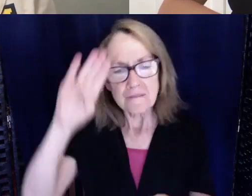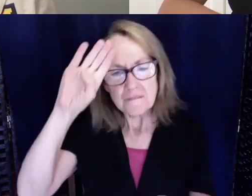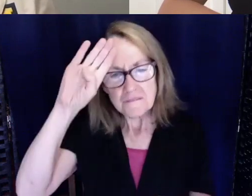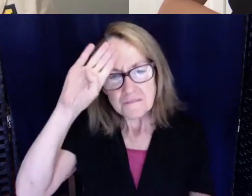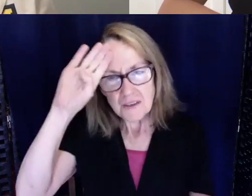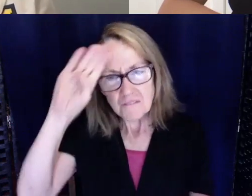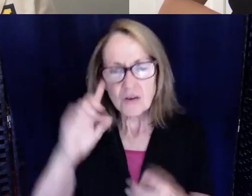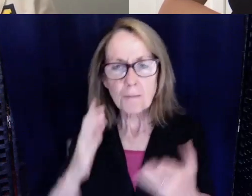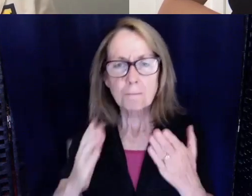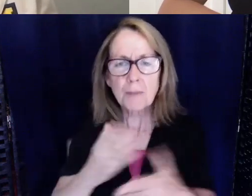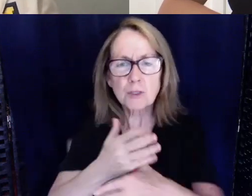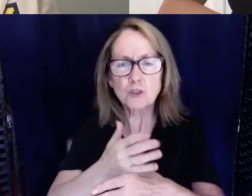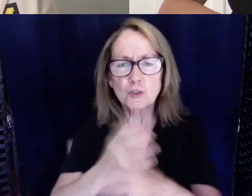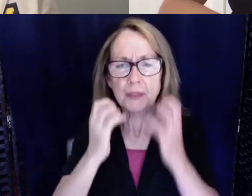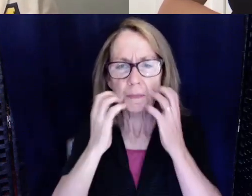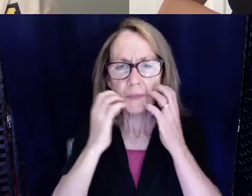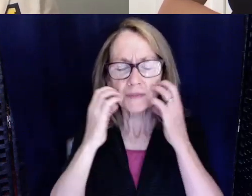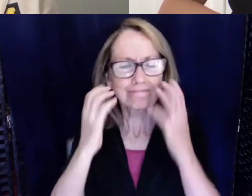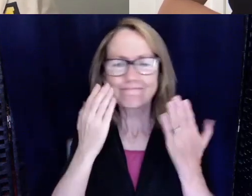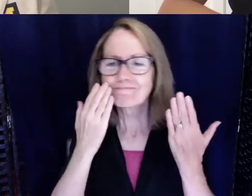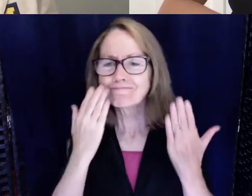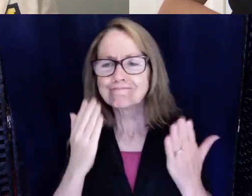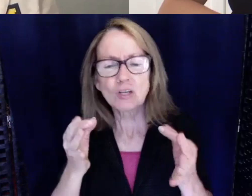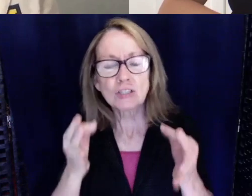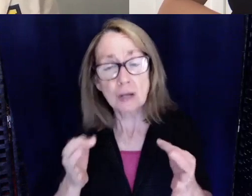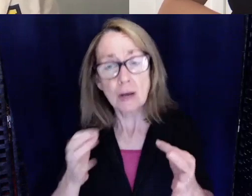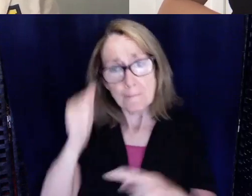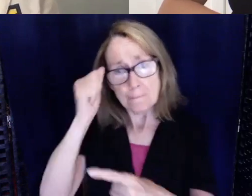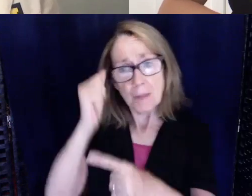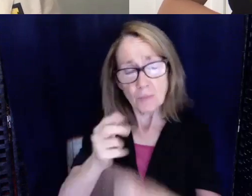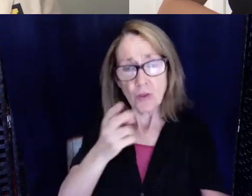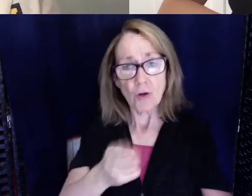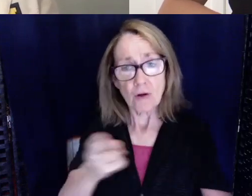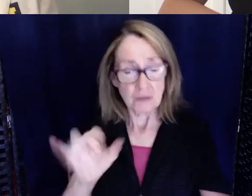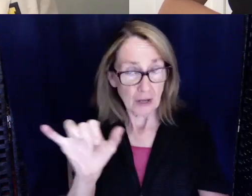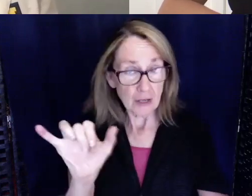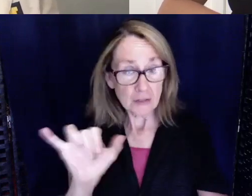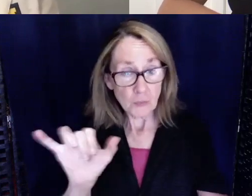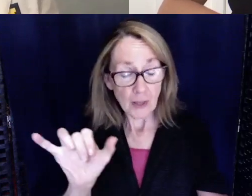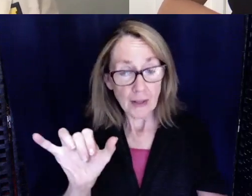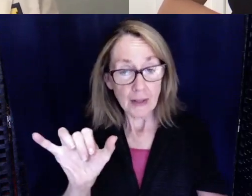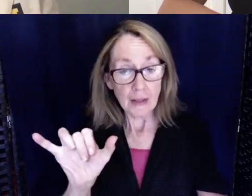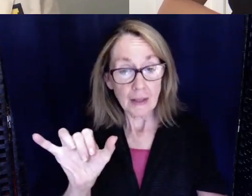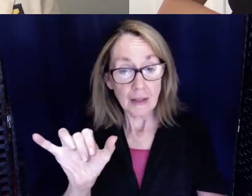not really sure. I have a brother that is hard of hearing as well. He's the only other person in my family